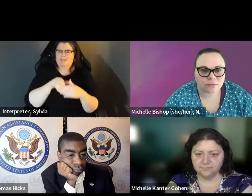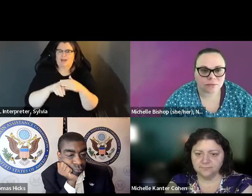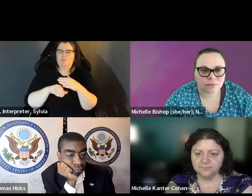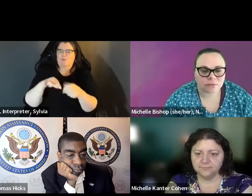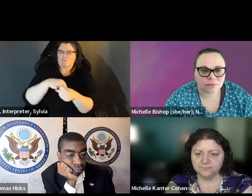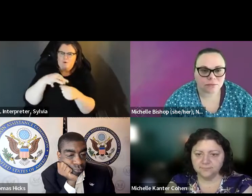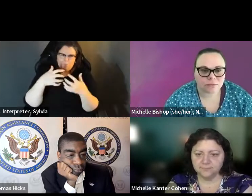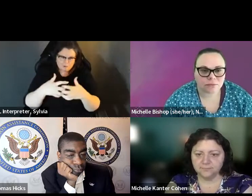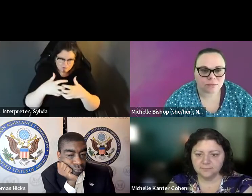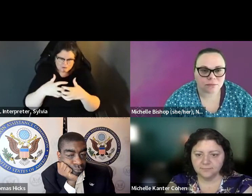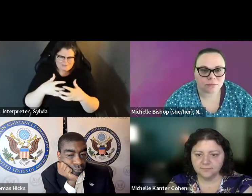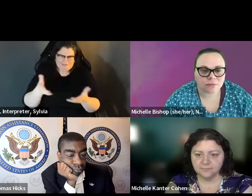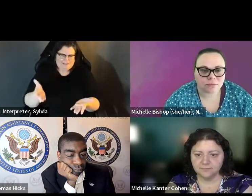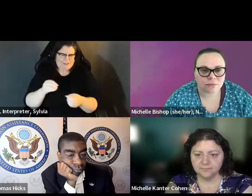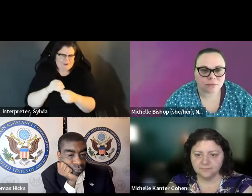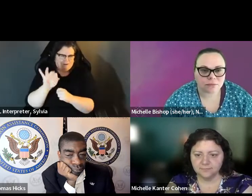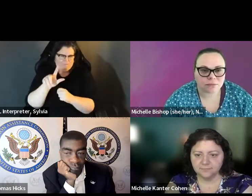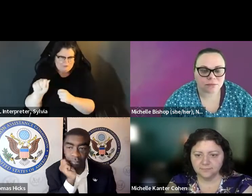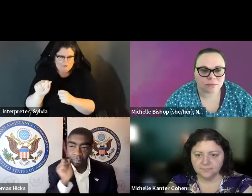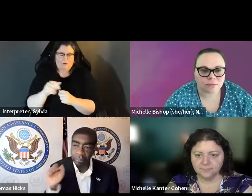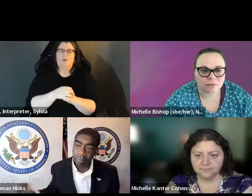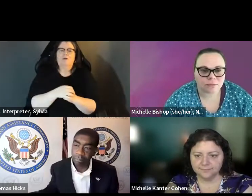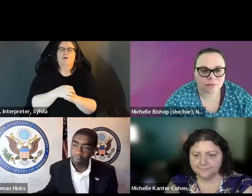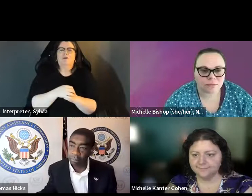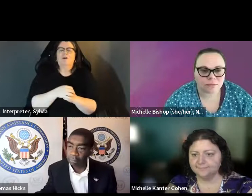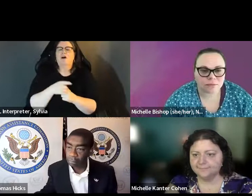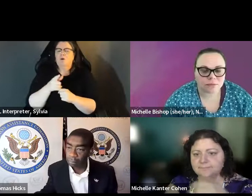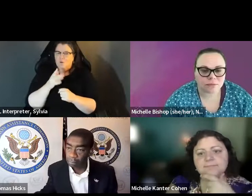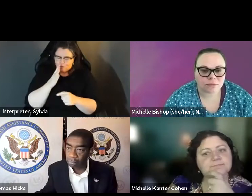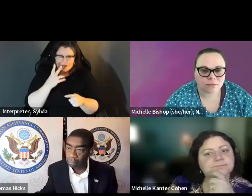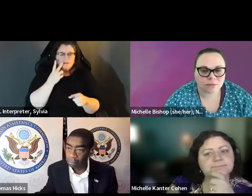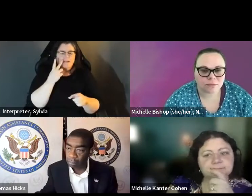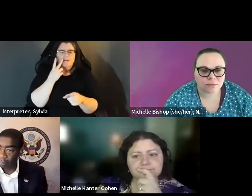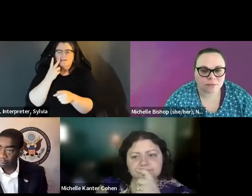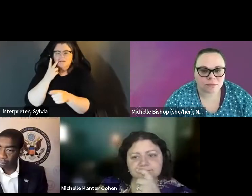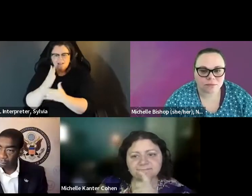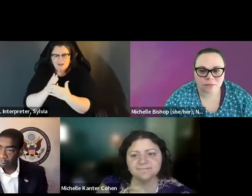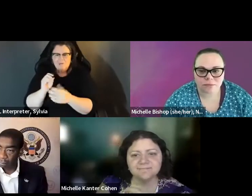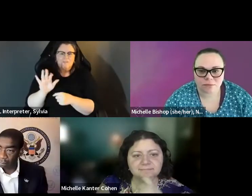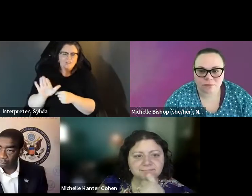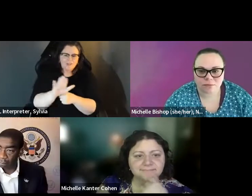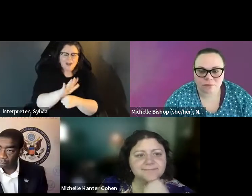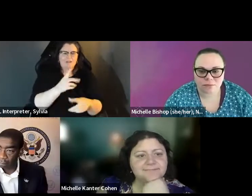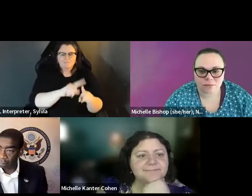videos demonstrate how to use accessible voting machines that are available to Florida voters. In the video,